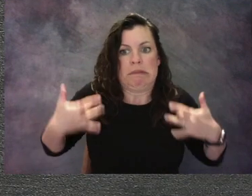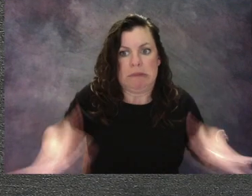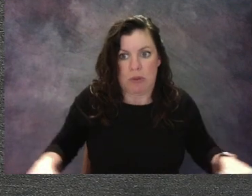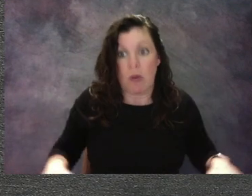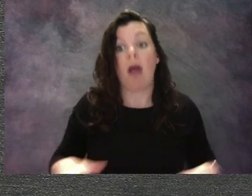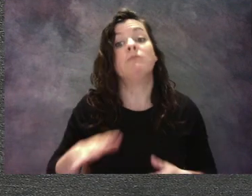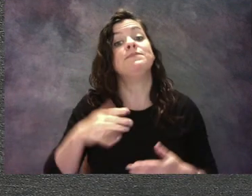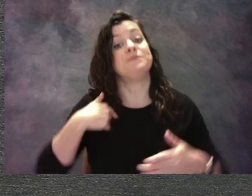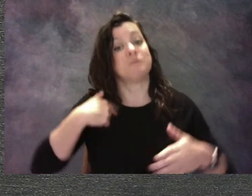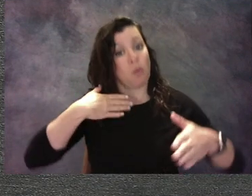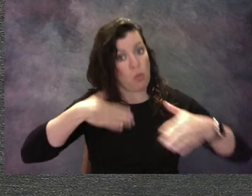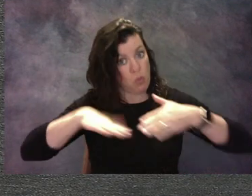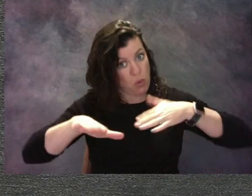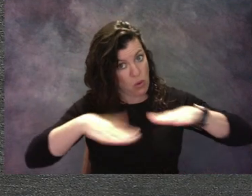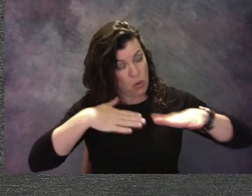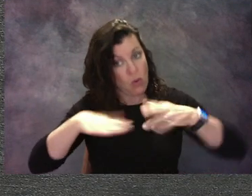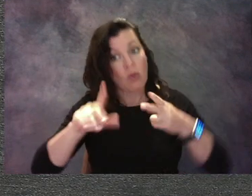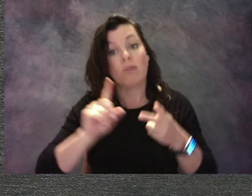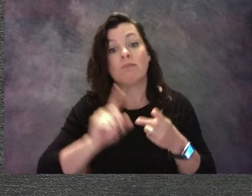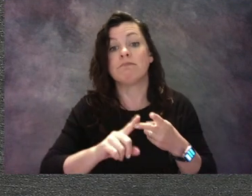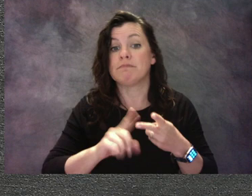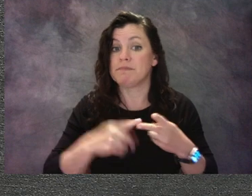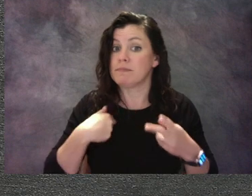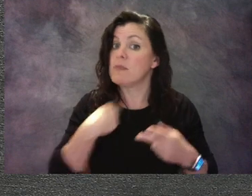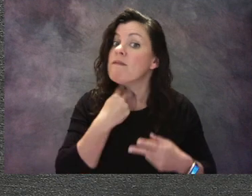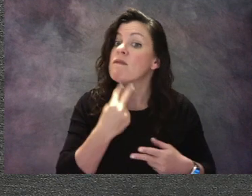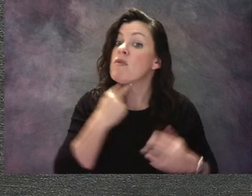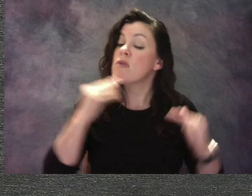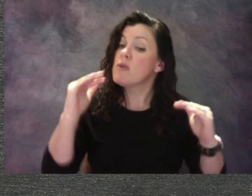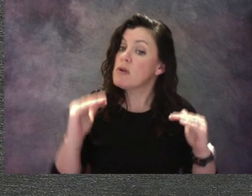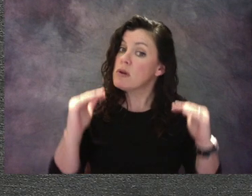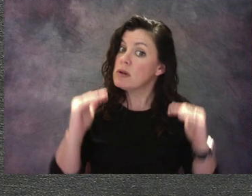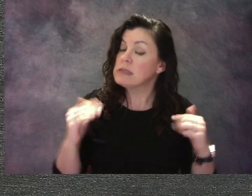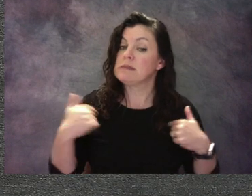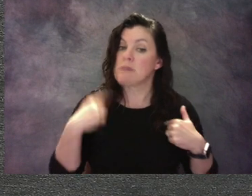and we will just look with our eyes at the artwork.